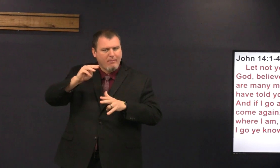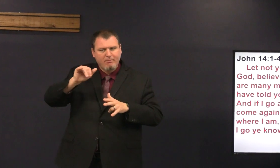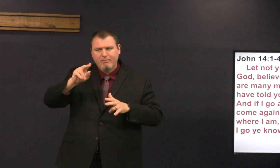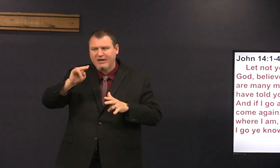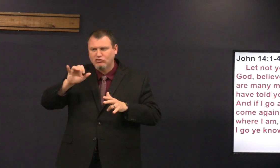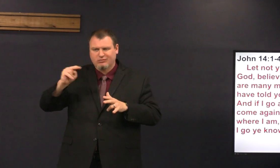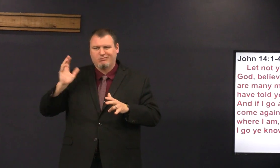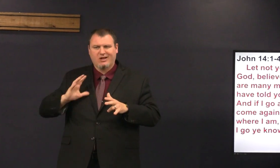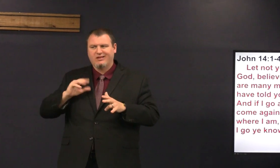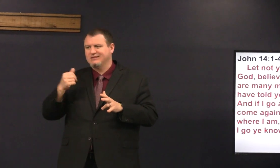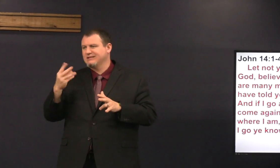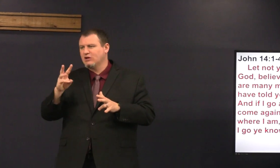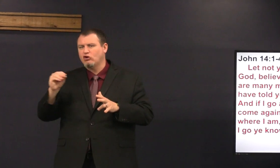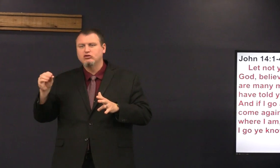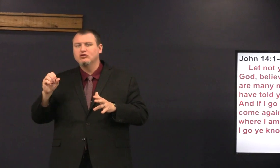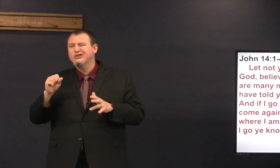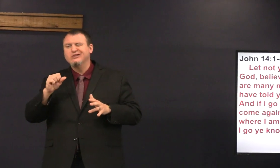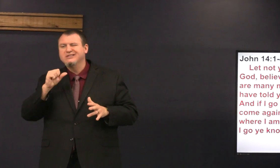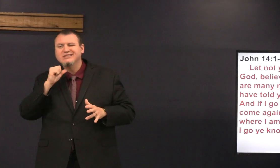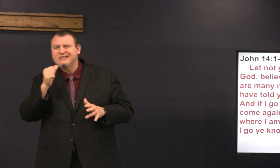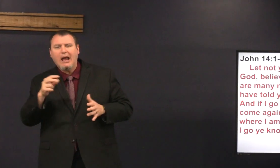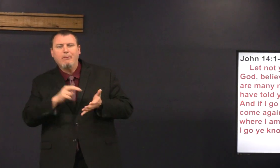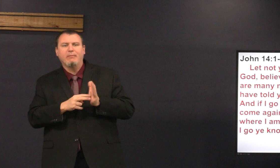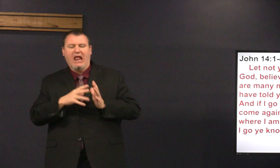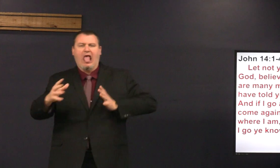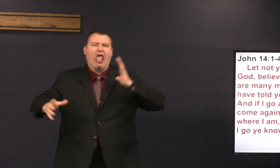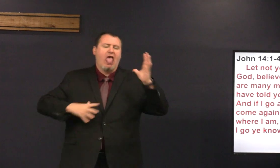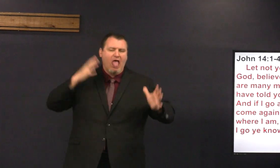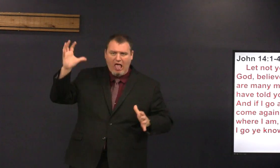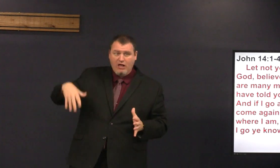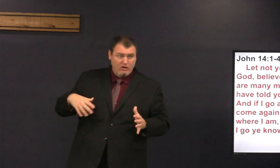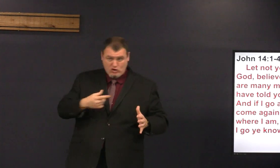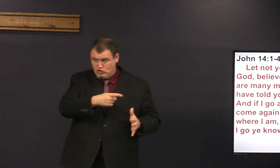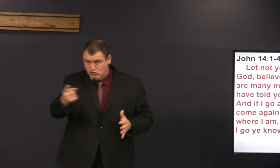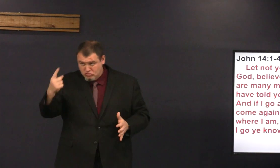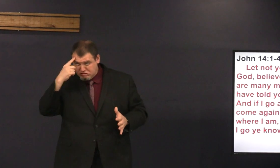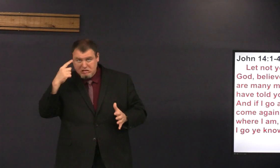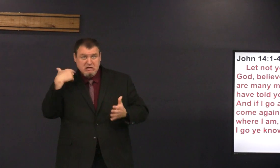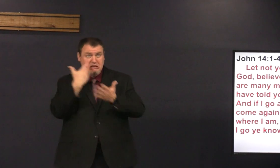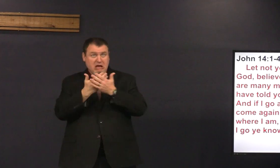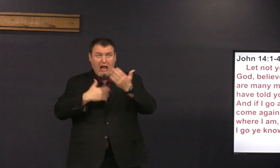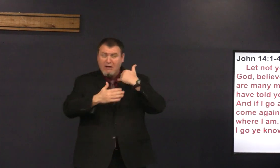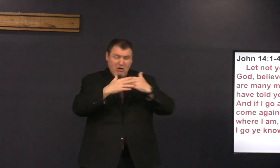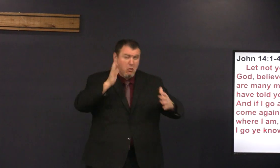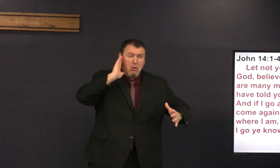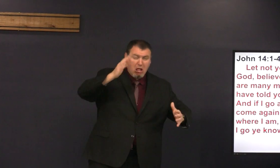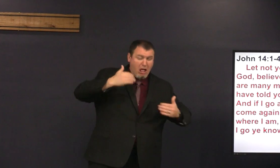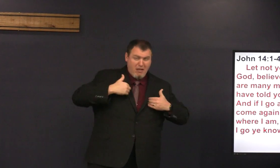the addition was called a mansion back in the 1600s it didn't necessarily mean a fancy house